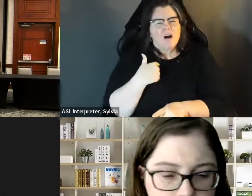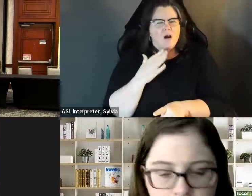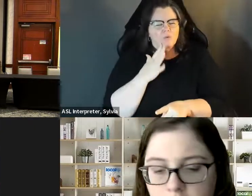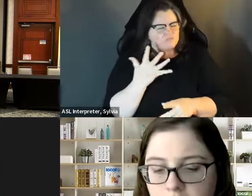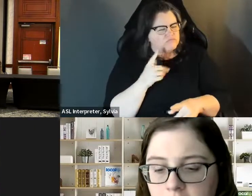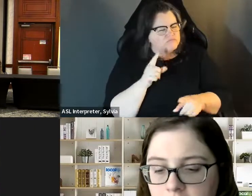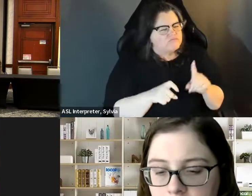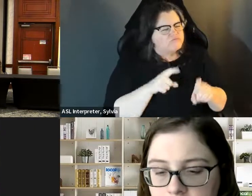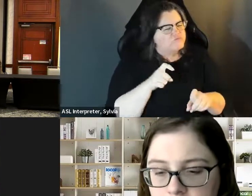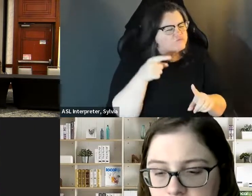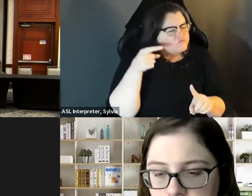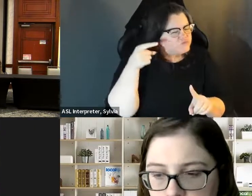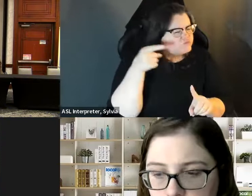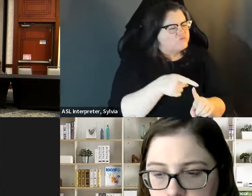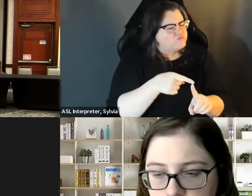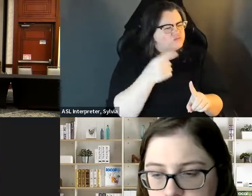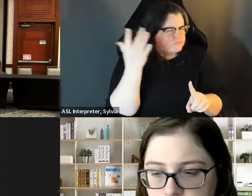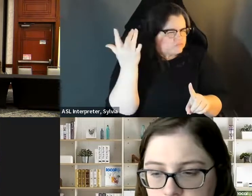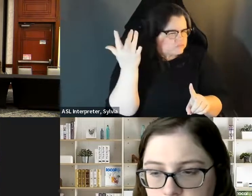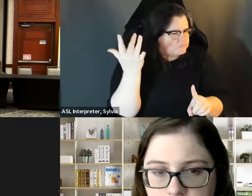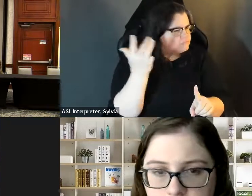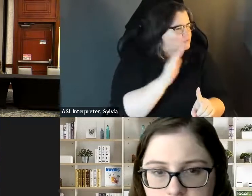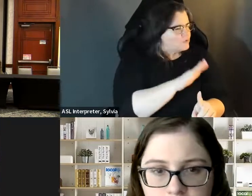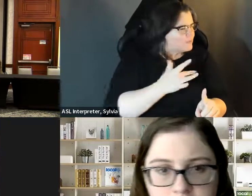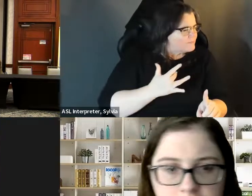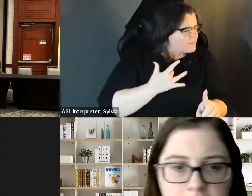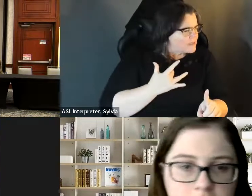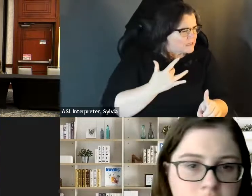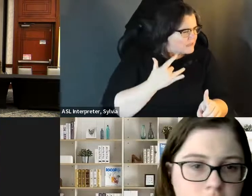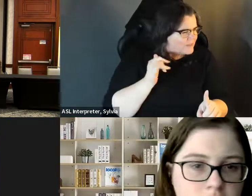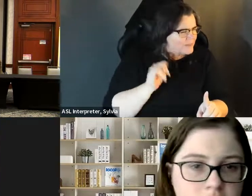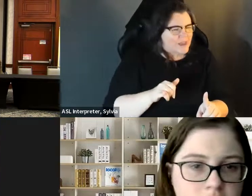don't want to vote for someone with a disability, I would yeah, this is Sarah, I would say. You know, if someone is saying that they don't want to vote for someone with the disability I would really want to drill down into getting their reasoning.